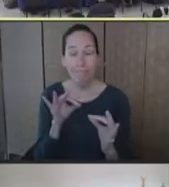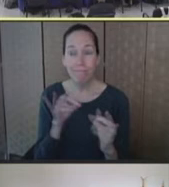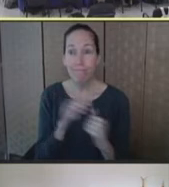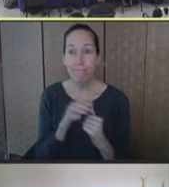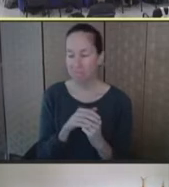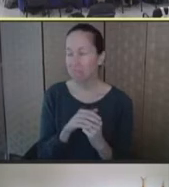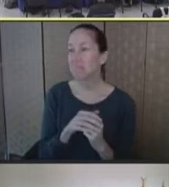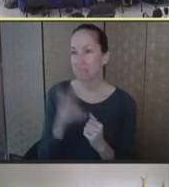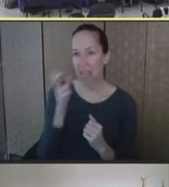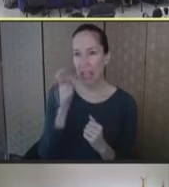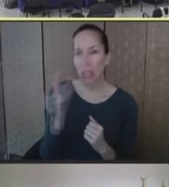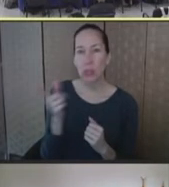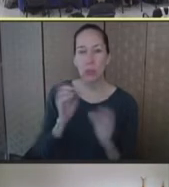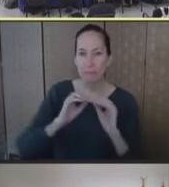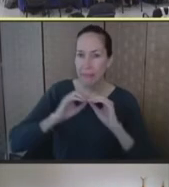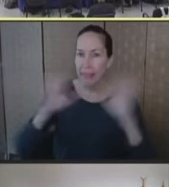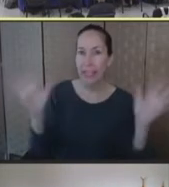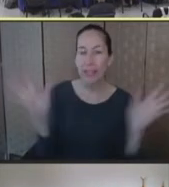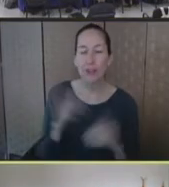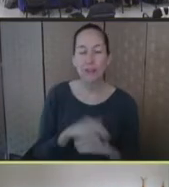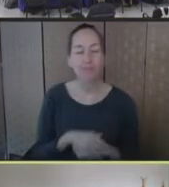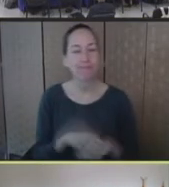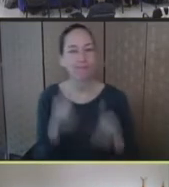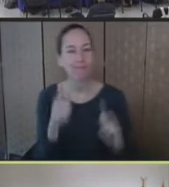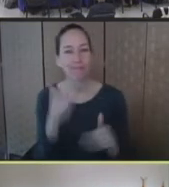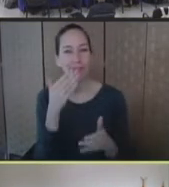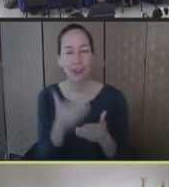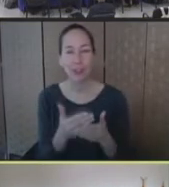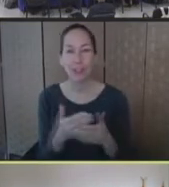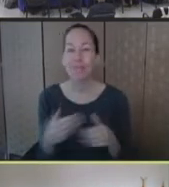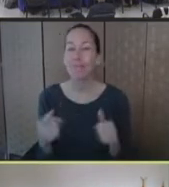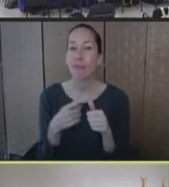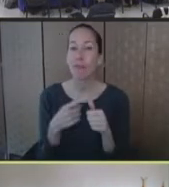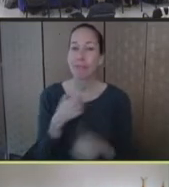Steven Adams: Very good. First off, my apologies that I was not able to join you in